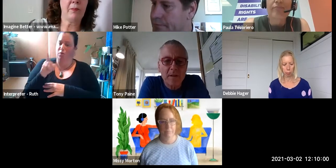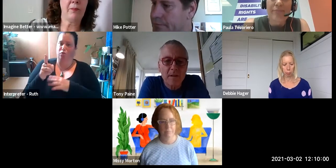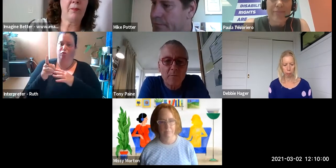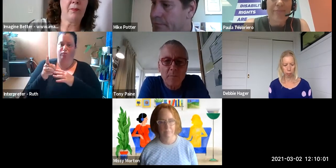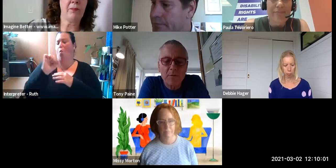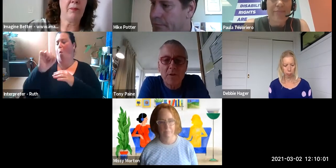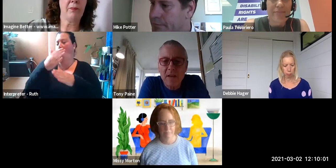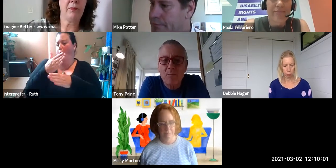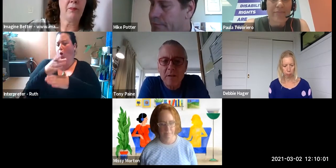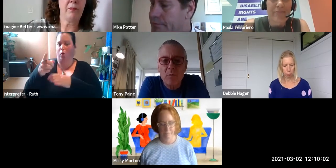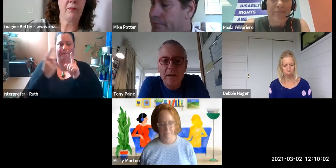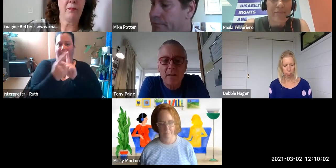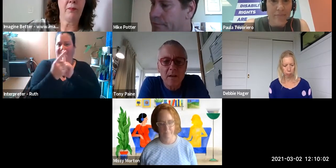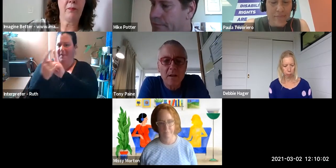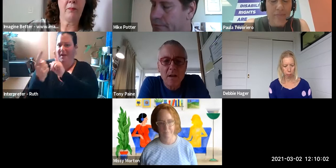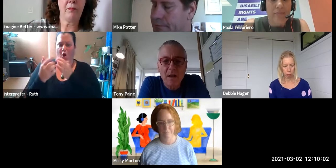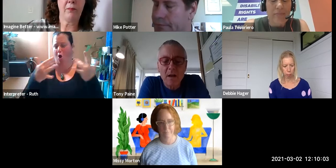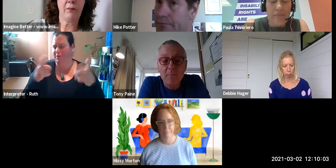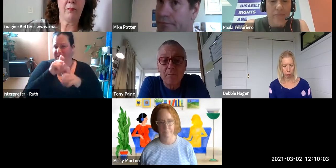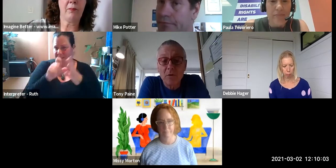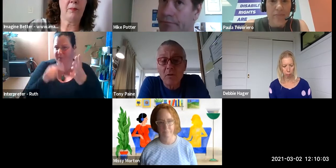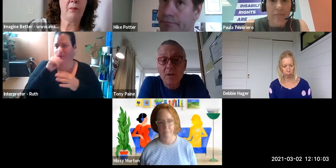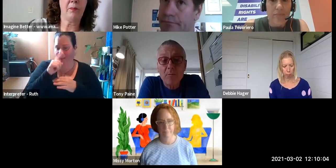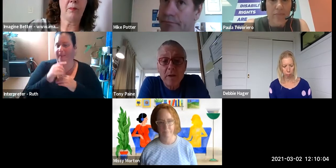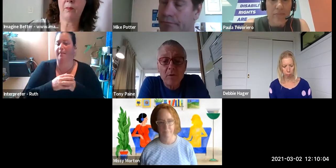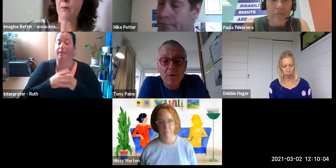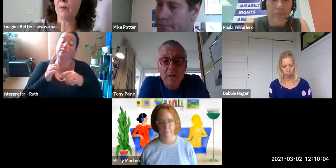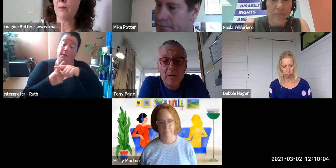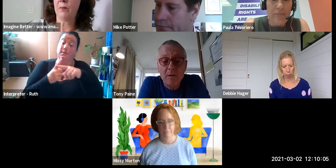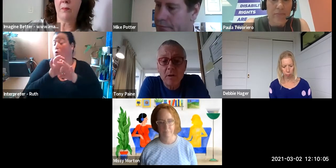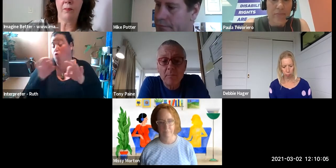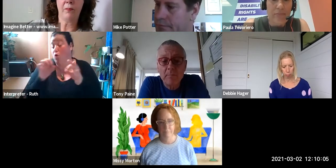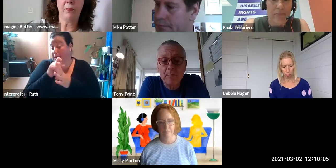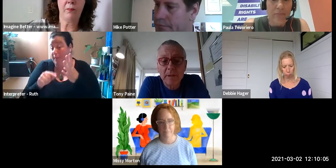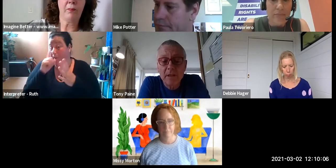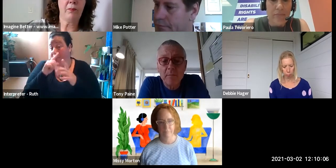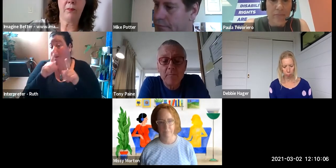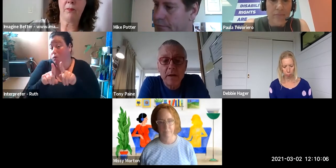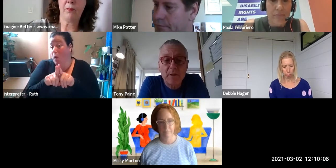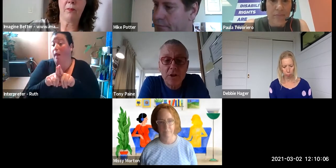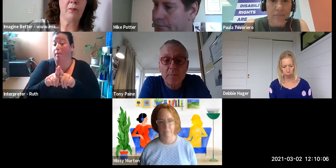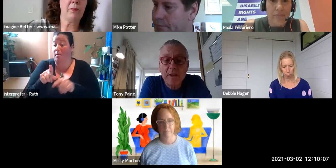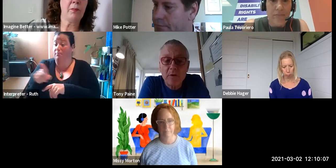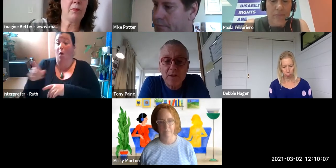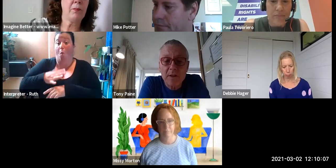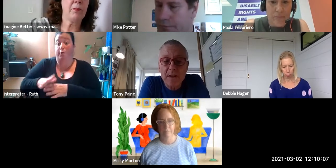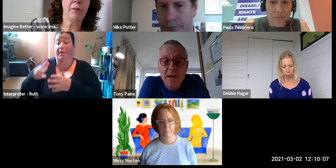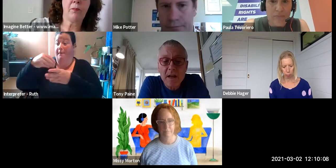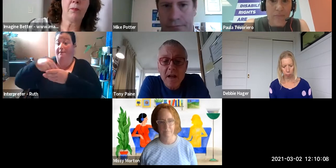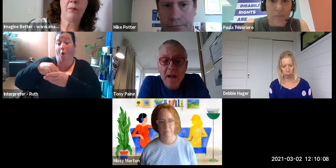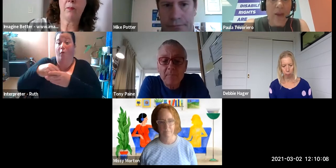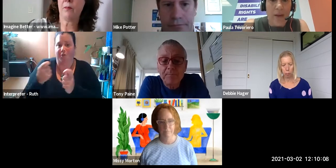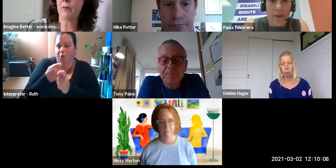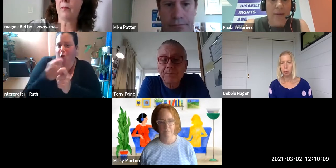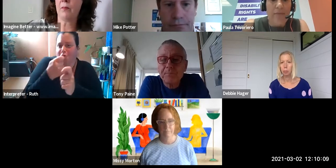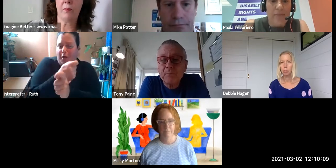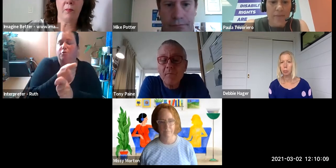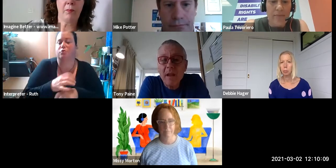that is both disabled people and non-disabled people, who are keen to be part of the change-making